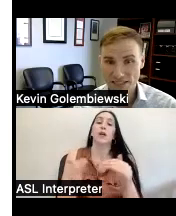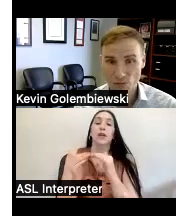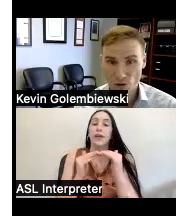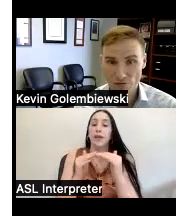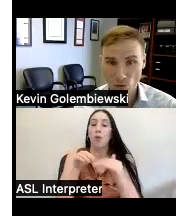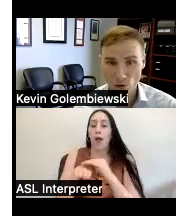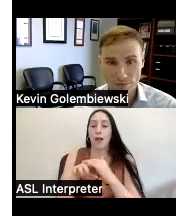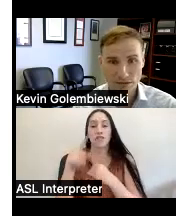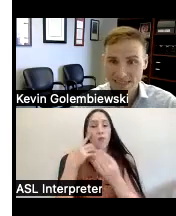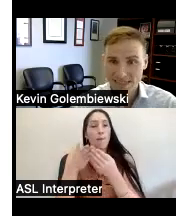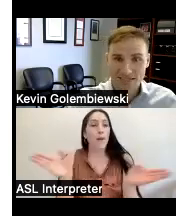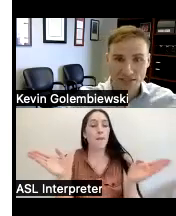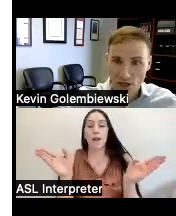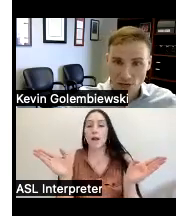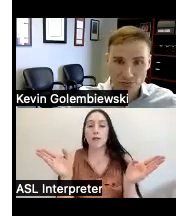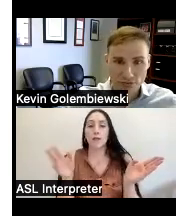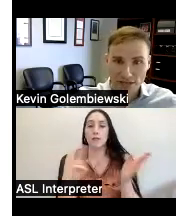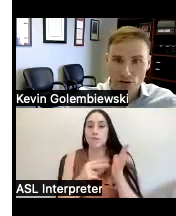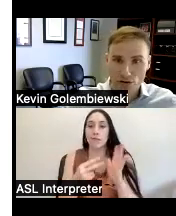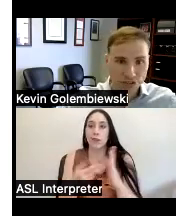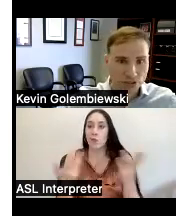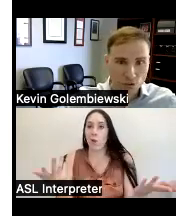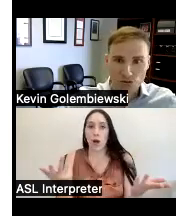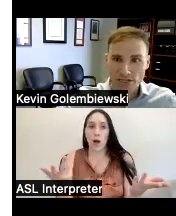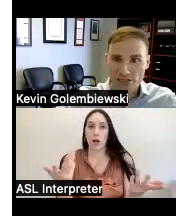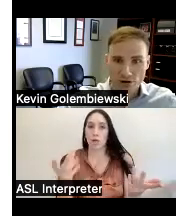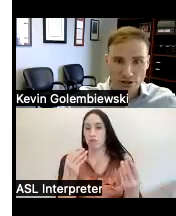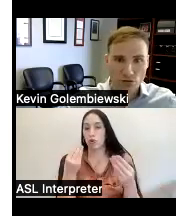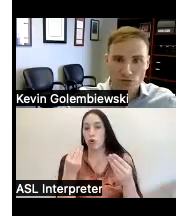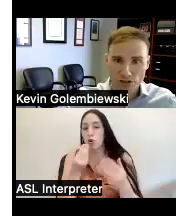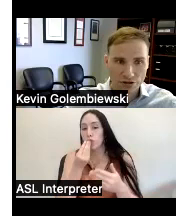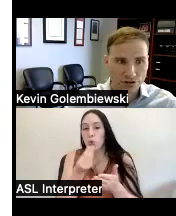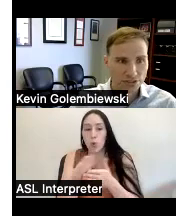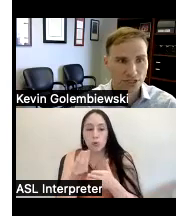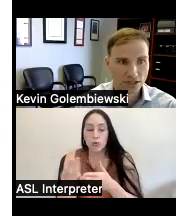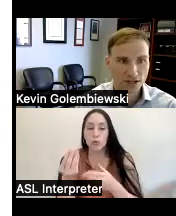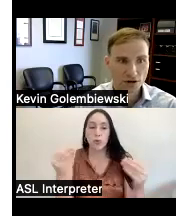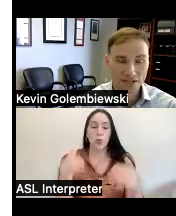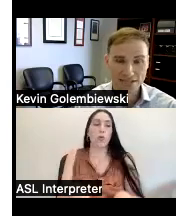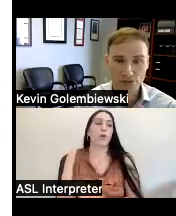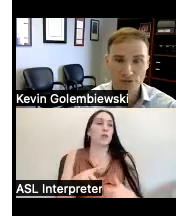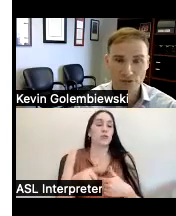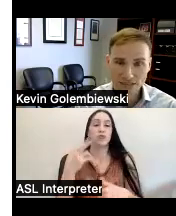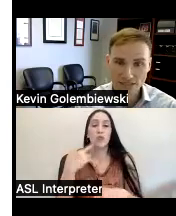fancy word for places you go like grocery stores restaurants movie theaters we assist with housing